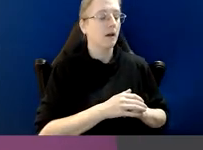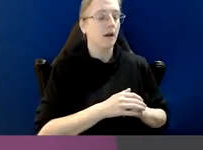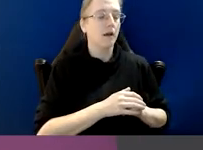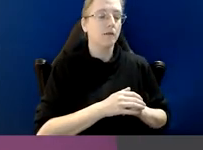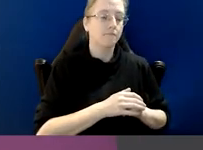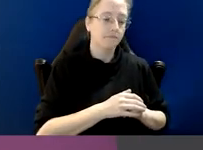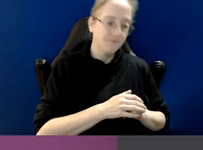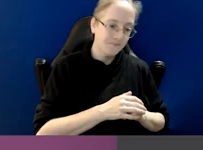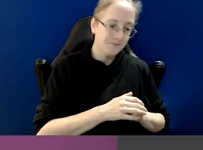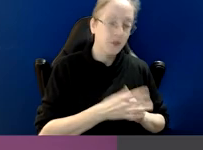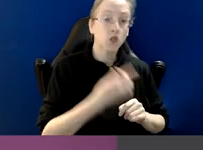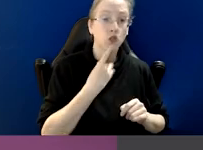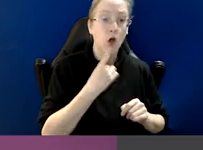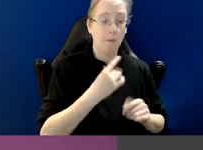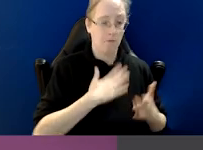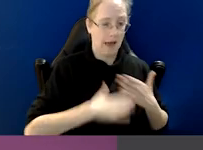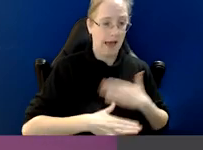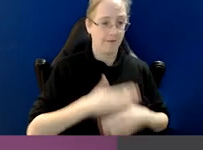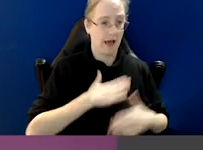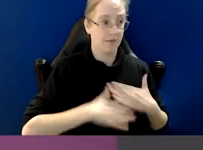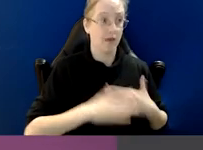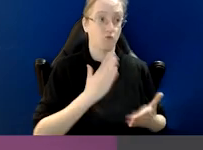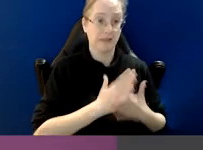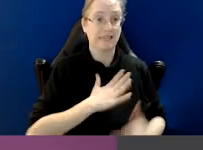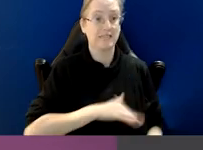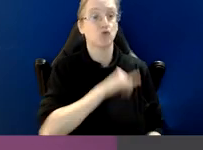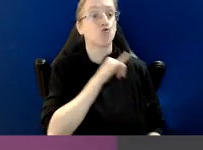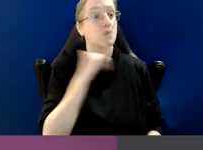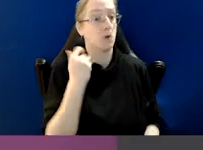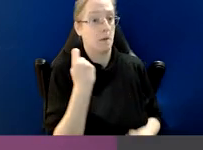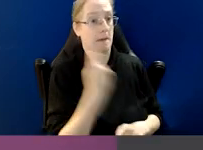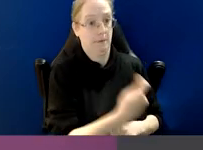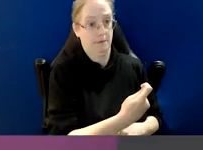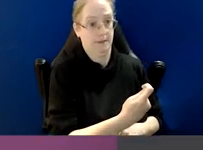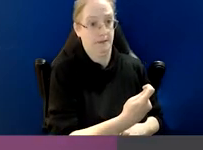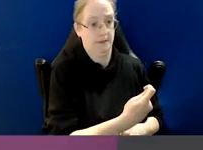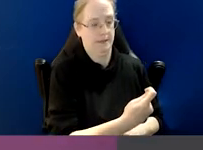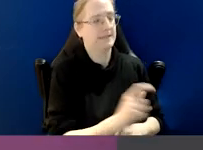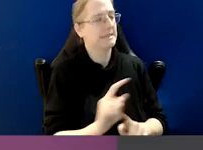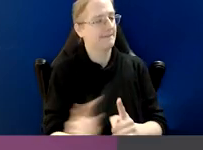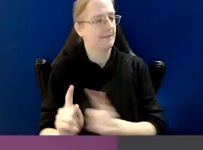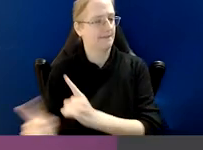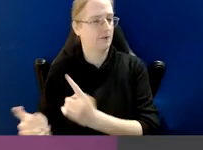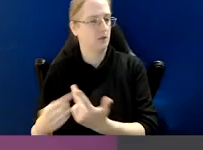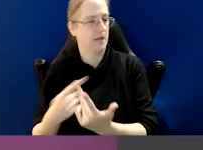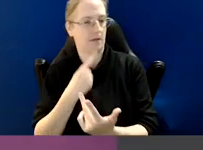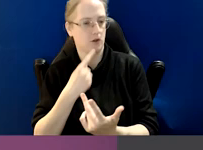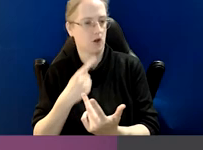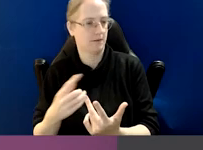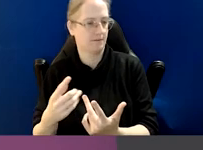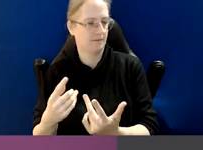that it requires conduct that is so significant, it merits criminal punishment as distinct from those